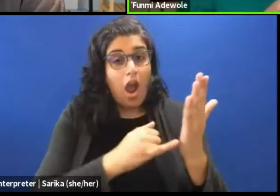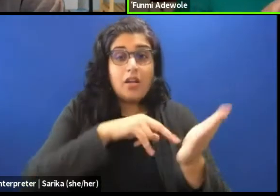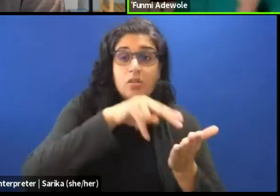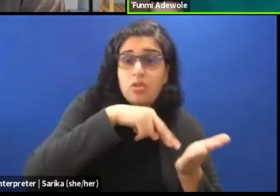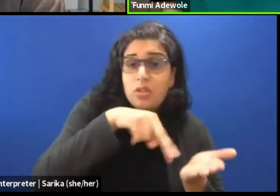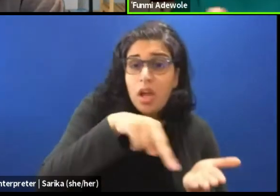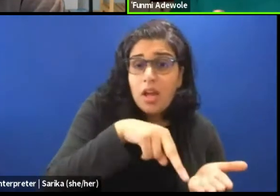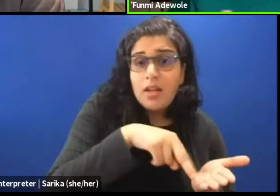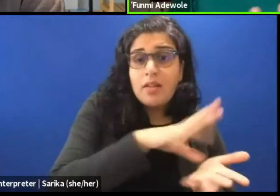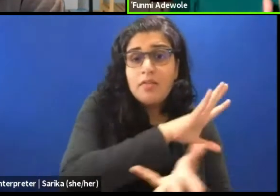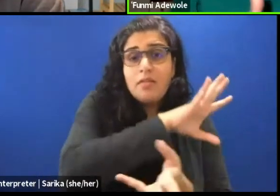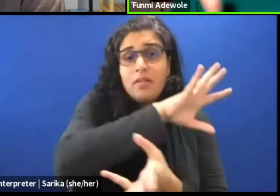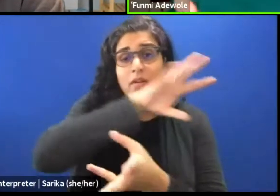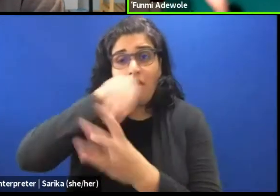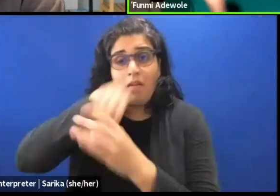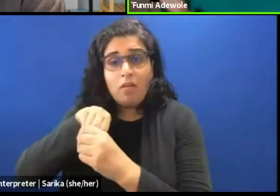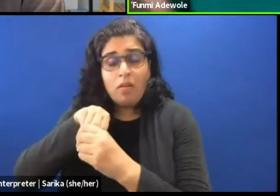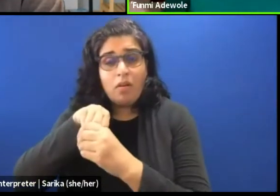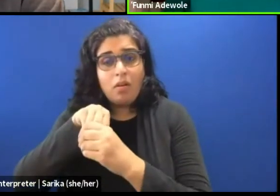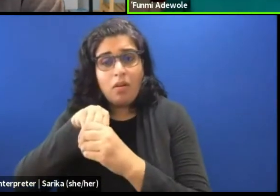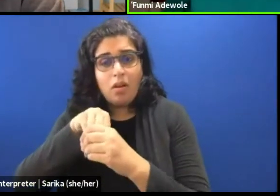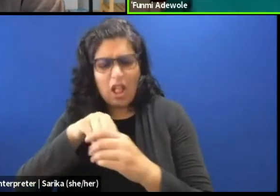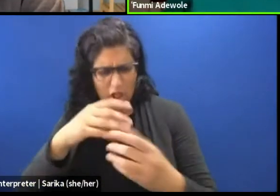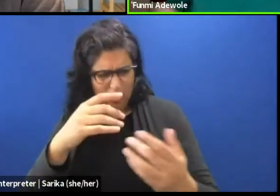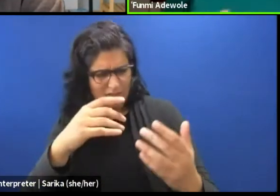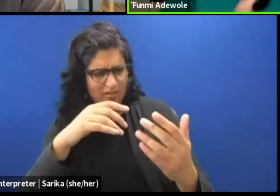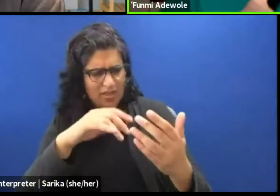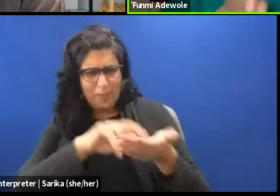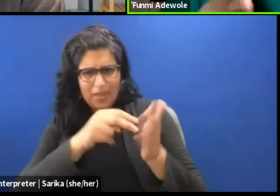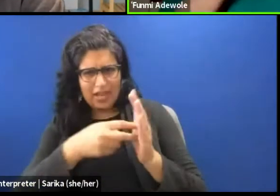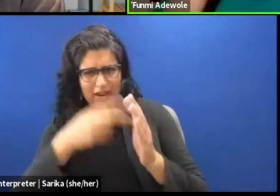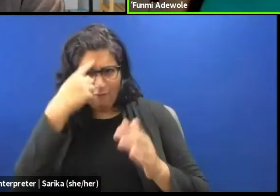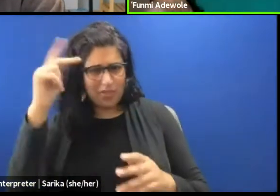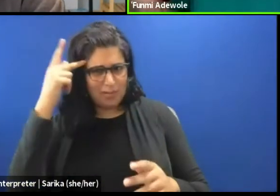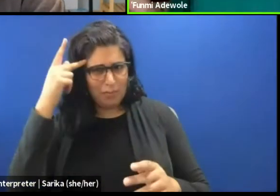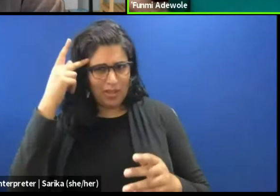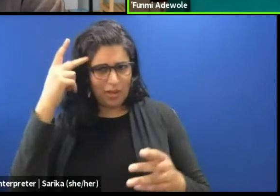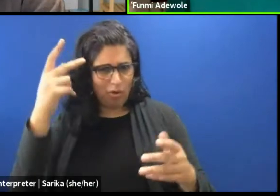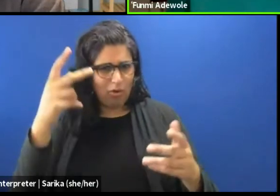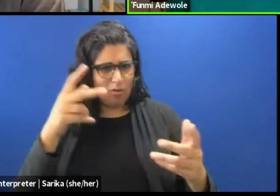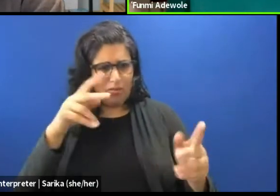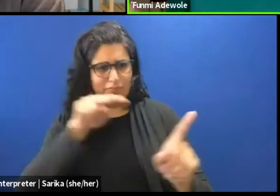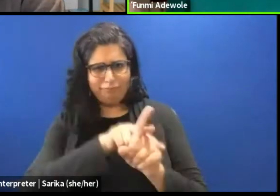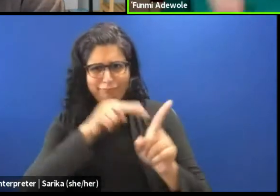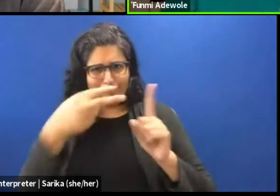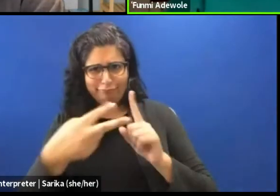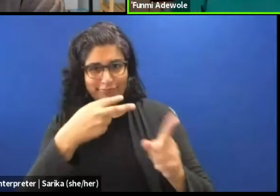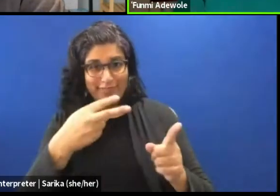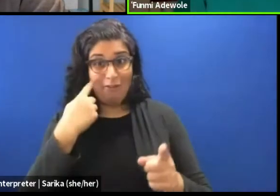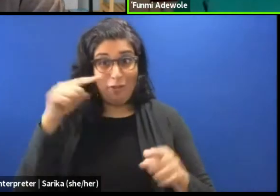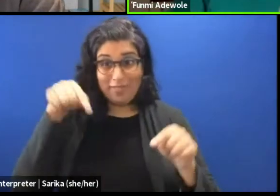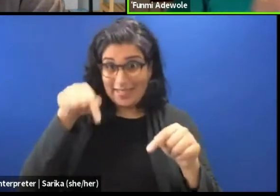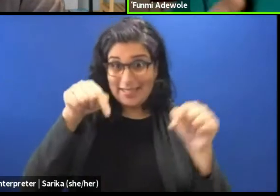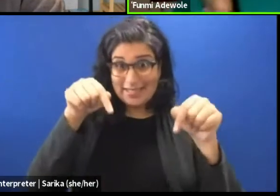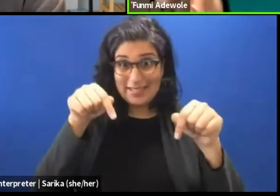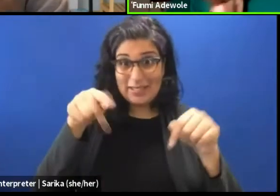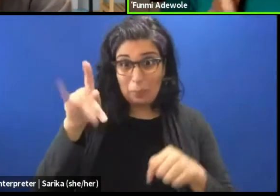that we are bringing into, what do they mean, and what will they mean in this piece? Do you know what I mean? That's right.